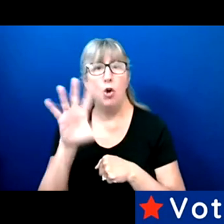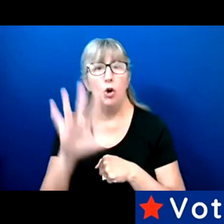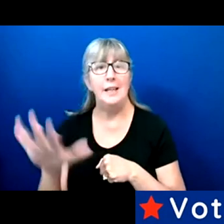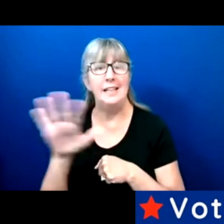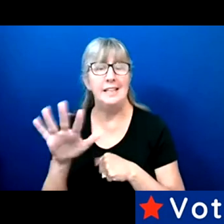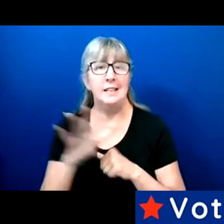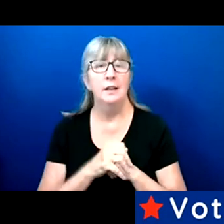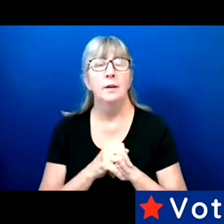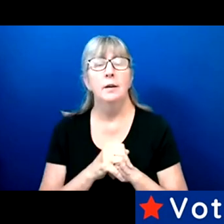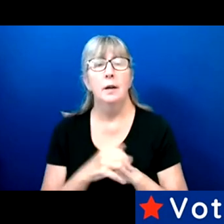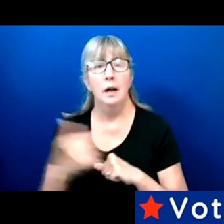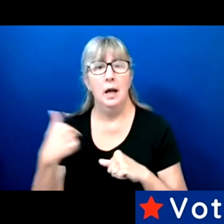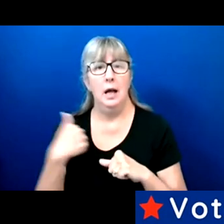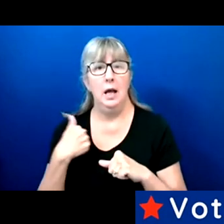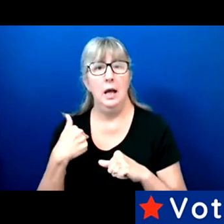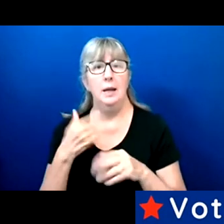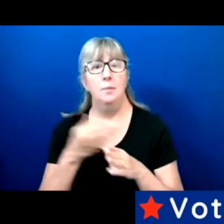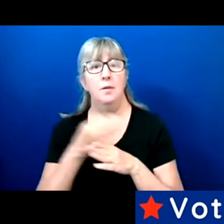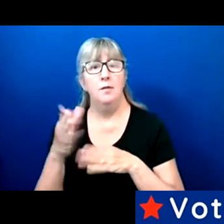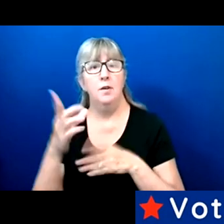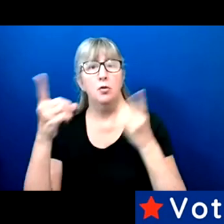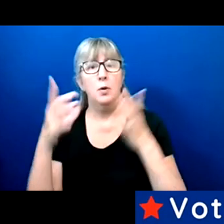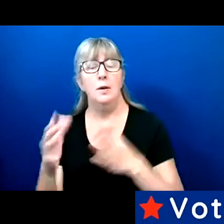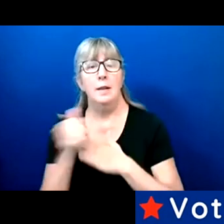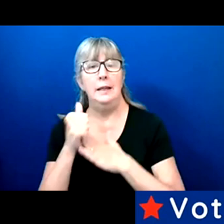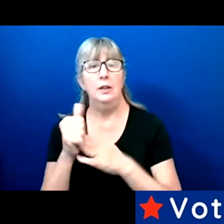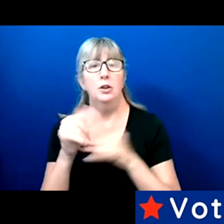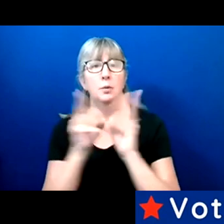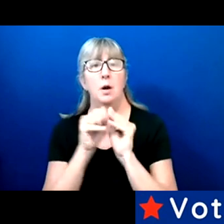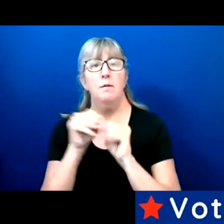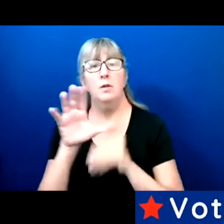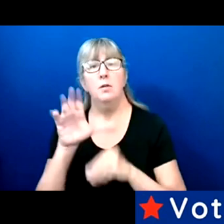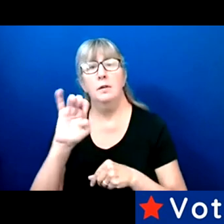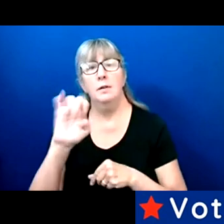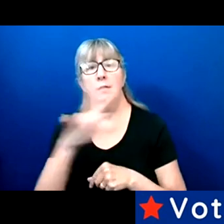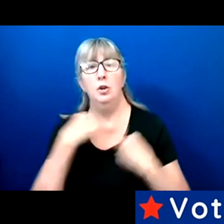I am the Field Director of the Leadership Conference on Civil and Human Rights where